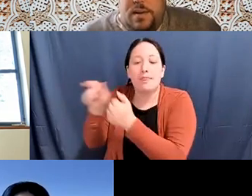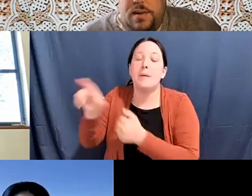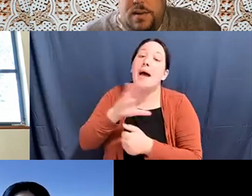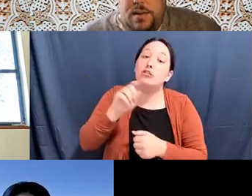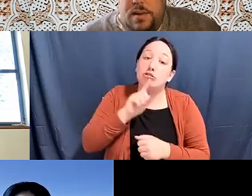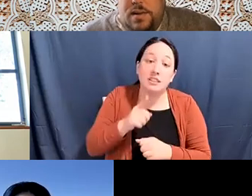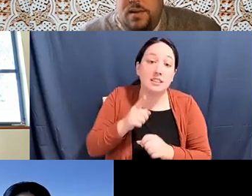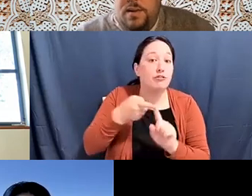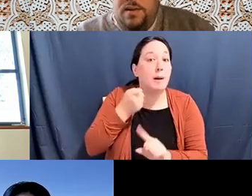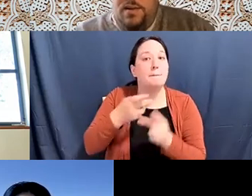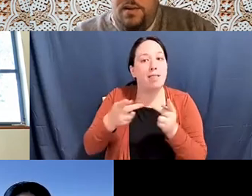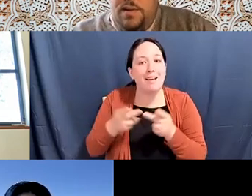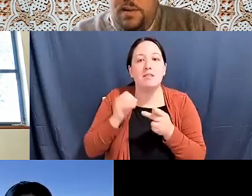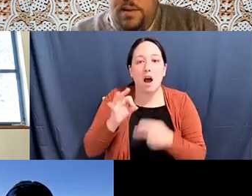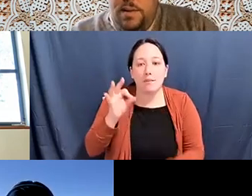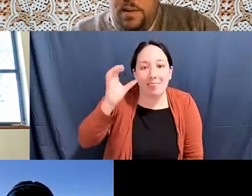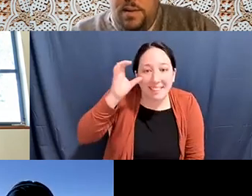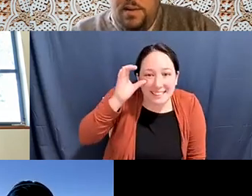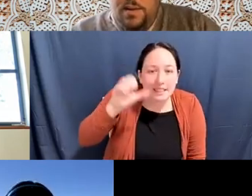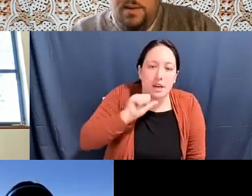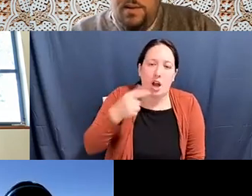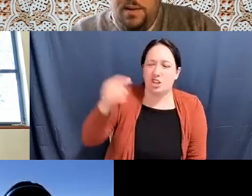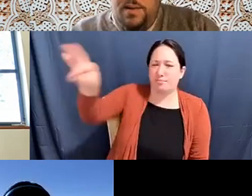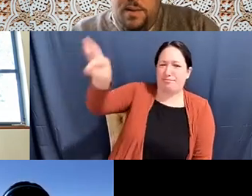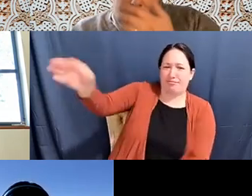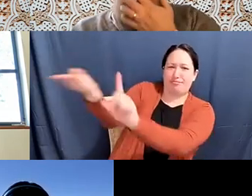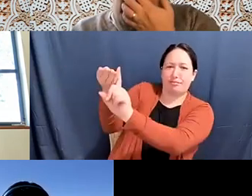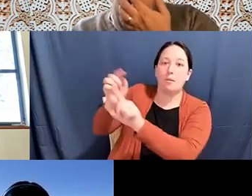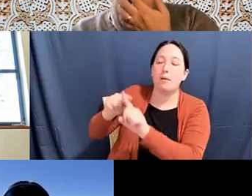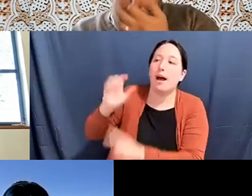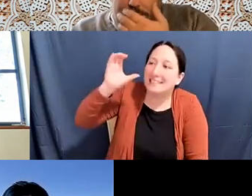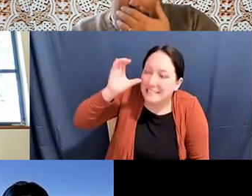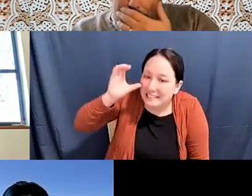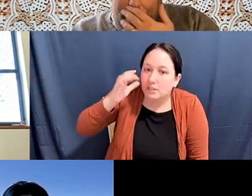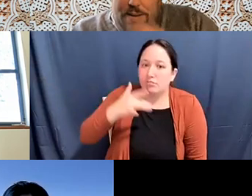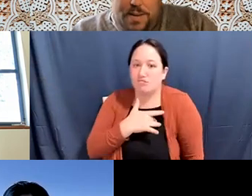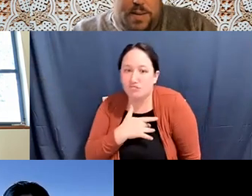Heather McCarty: from a place of like being open to hear them as well. I think that that is just such beautiful fantastic advice.